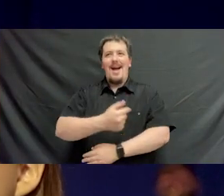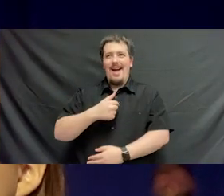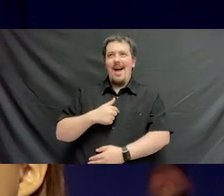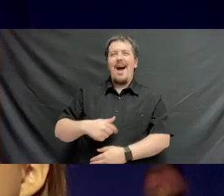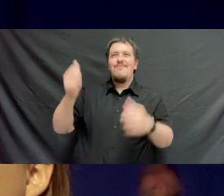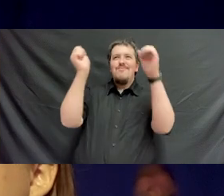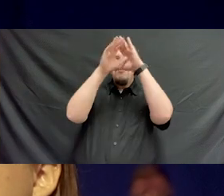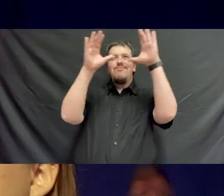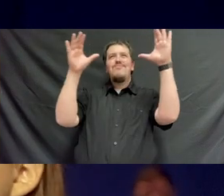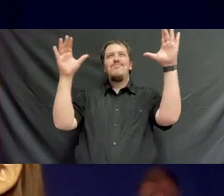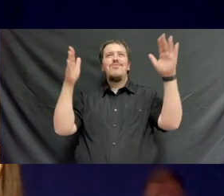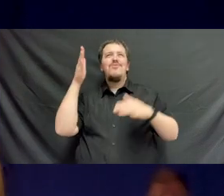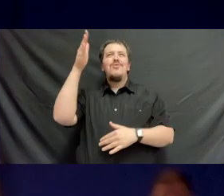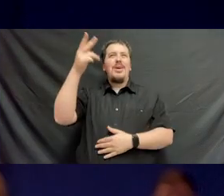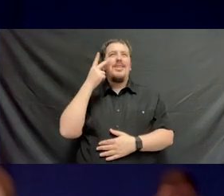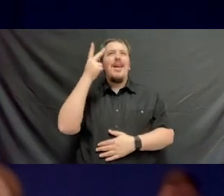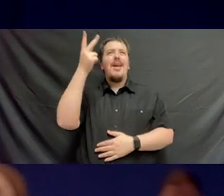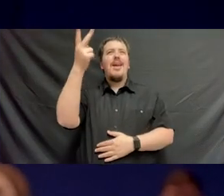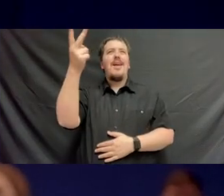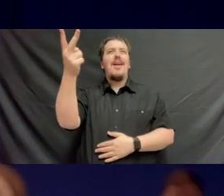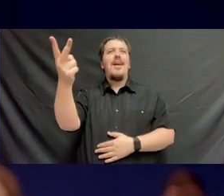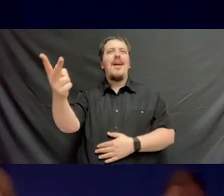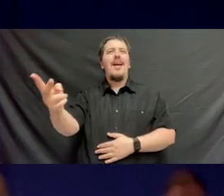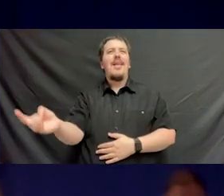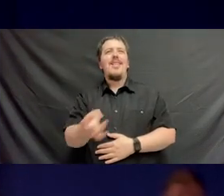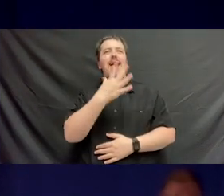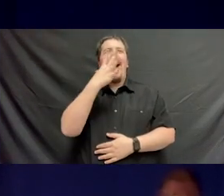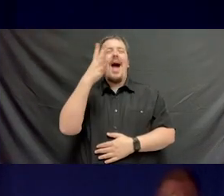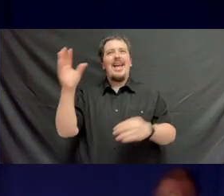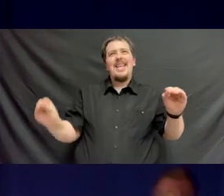Oh, I can see in the light of a clear blue morning